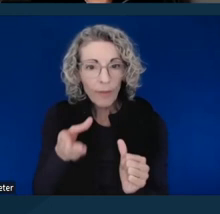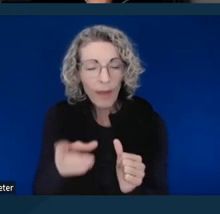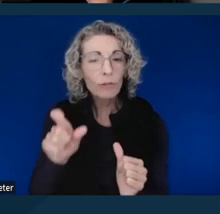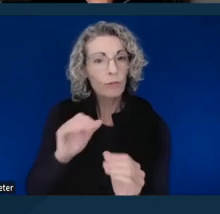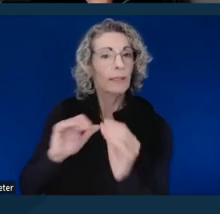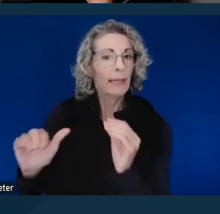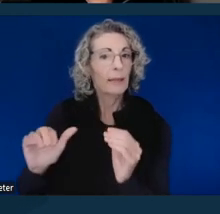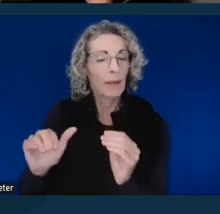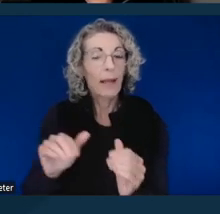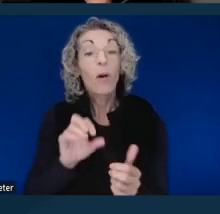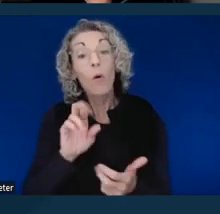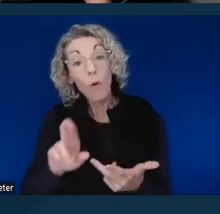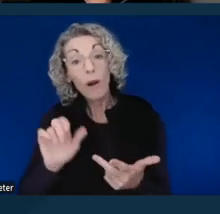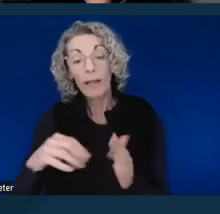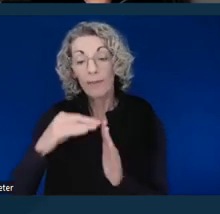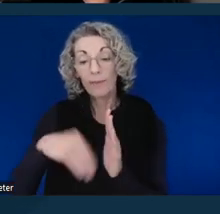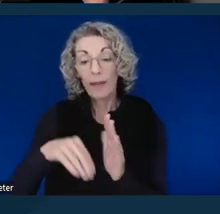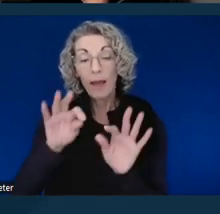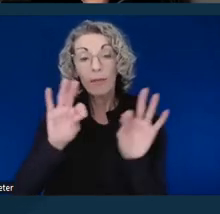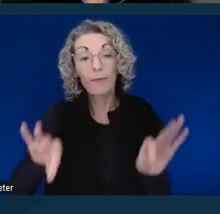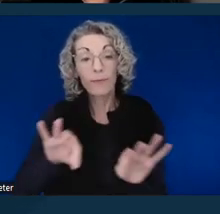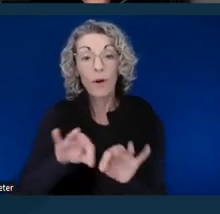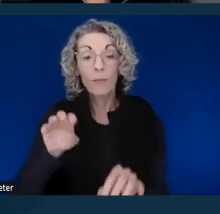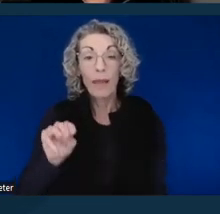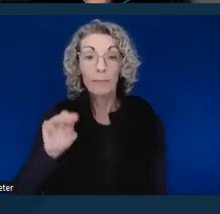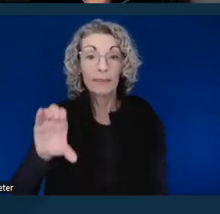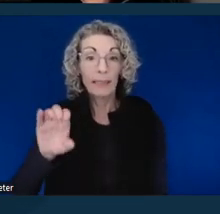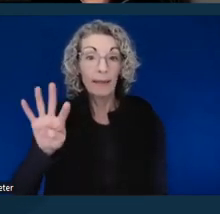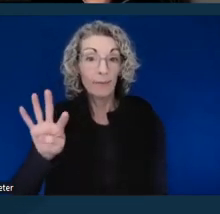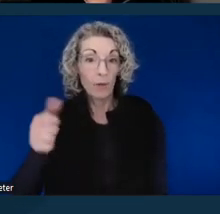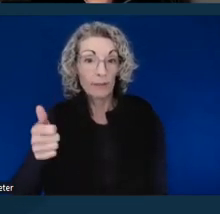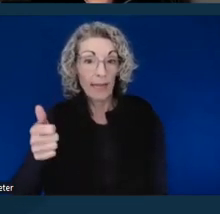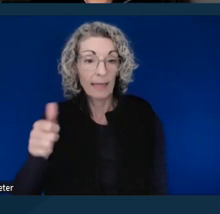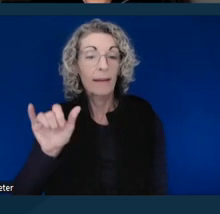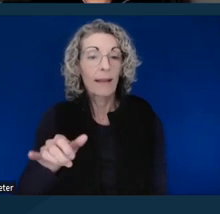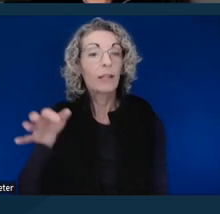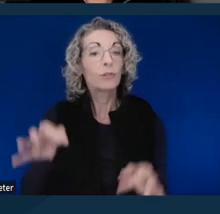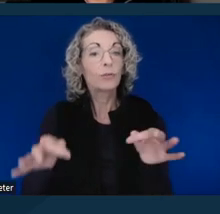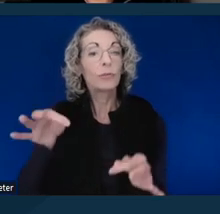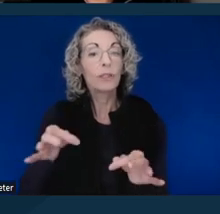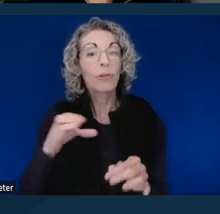Or you can fill out form MC-410, which is a judicial counsel form entitled